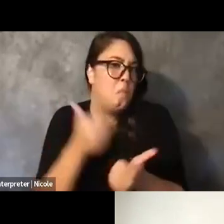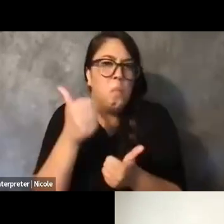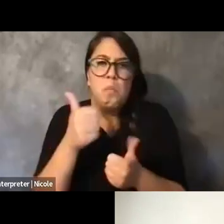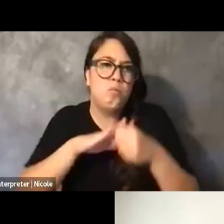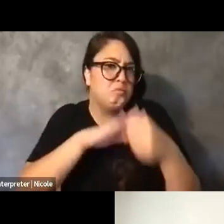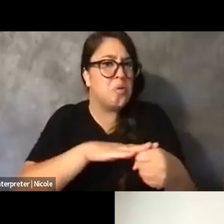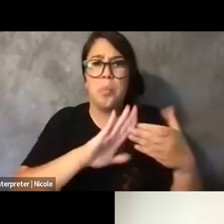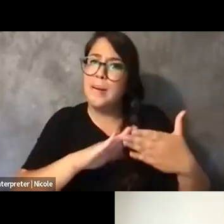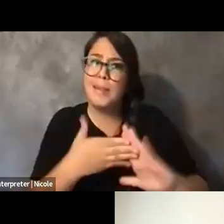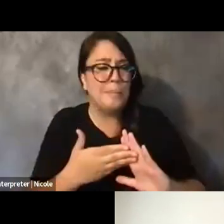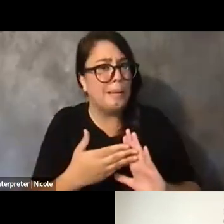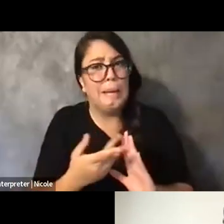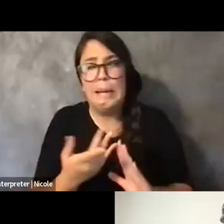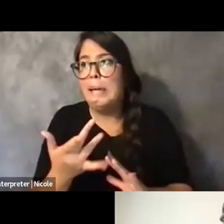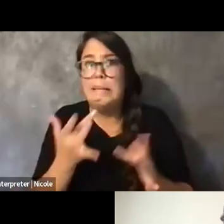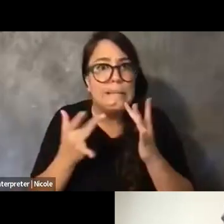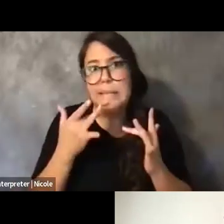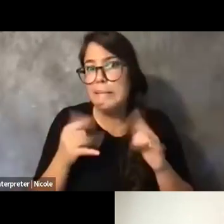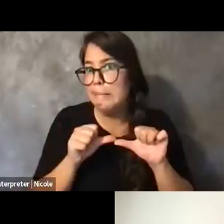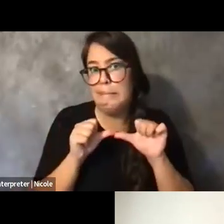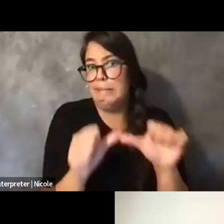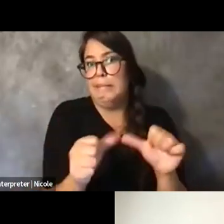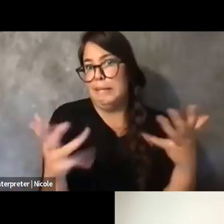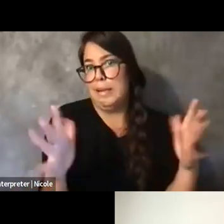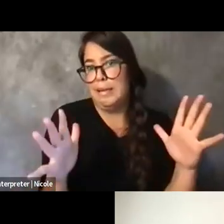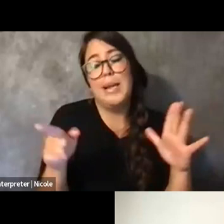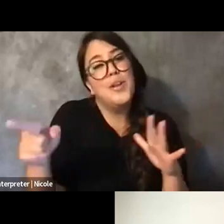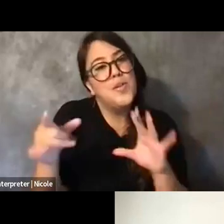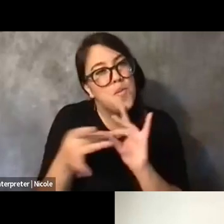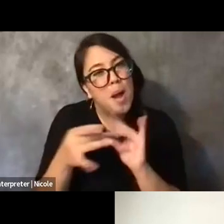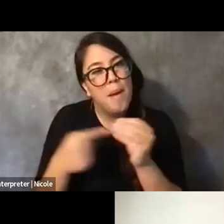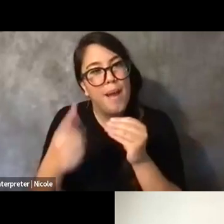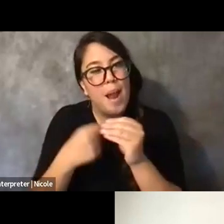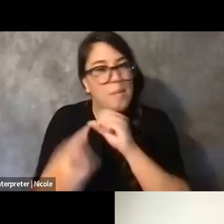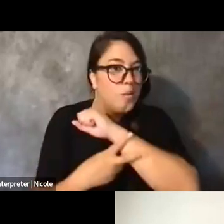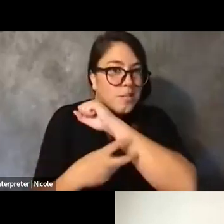And I think when you brought up the looting in Target, a lot of people got upset over that.